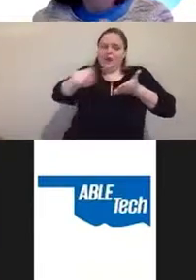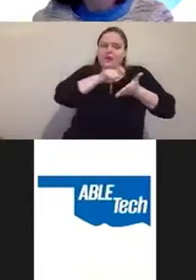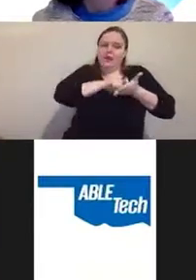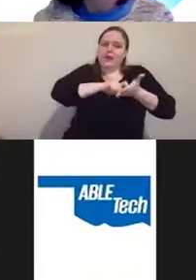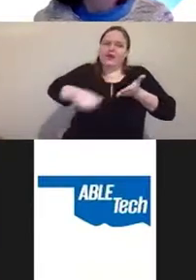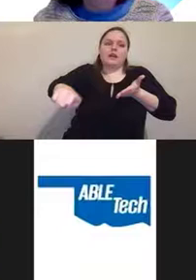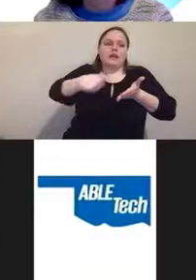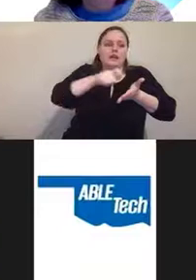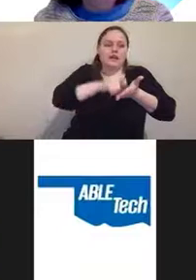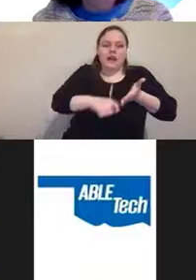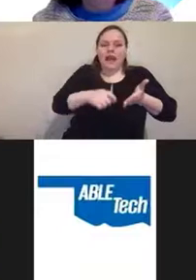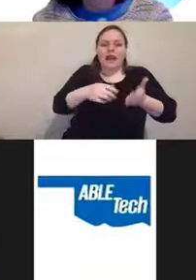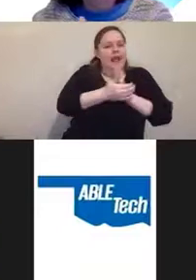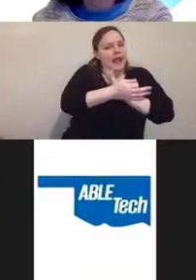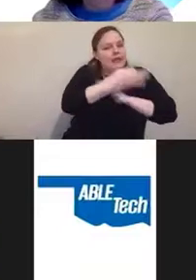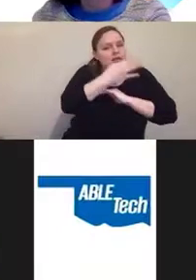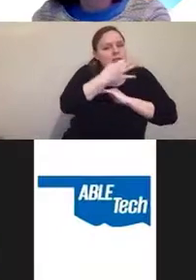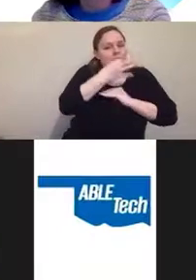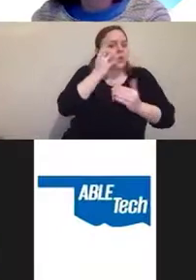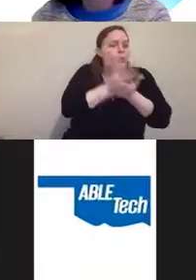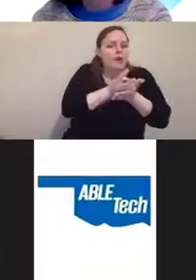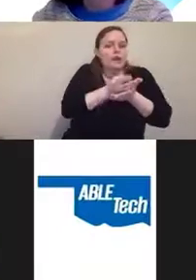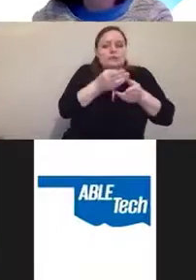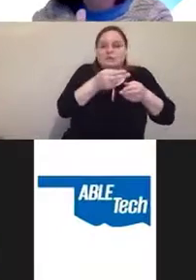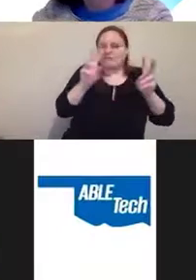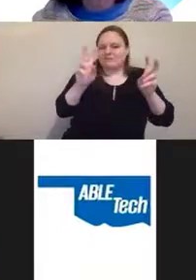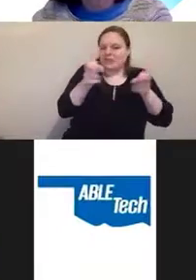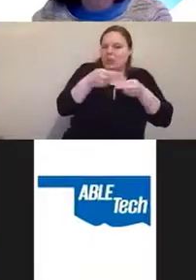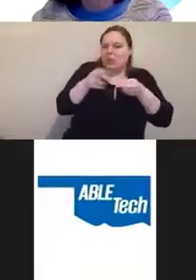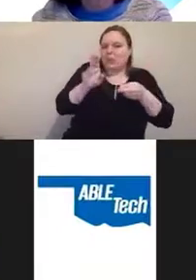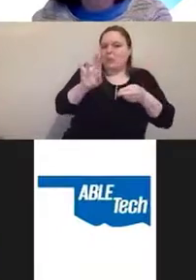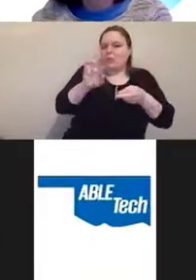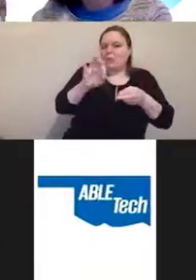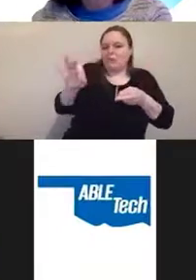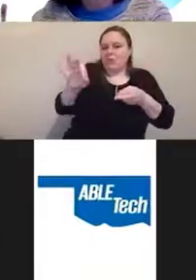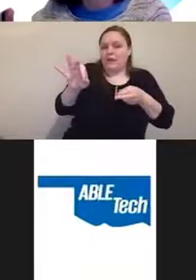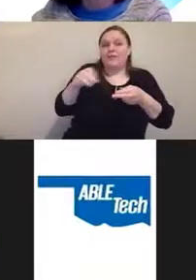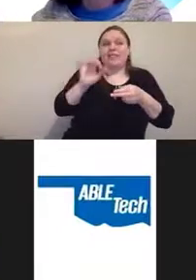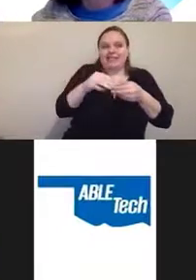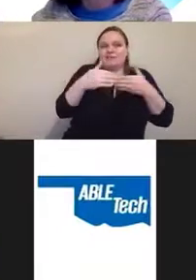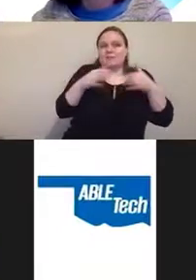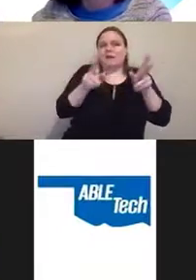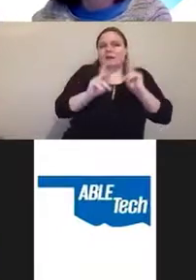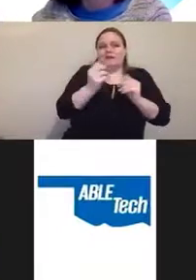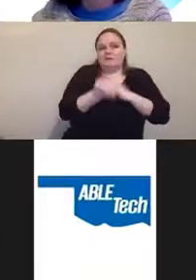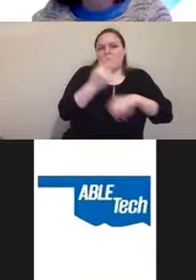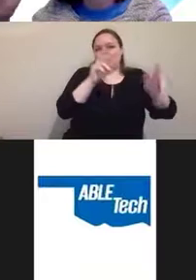expert witness brief which has been made public on the issues with the Eyeborgs website,